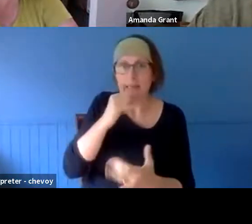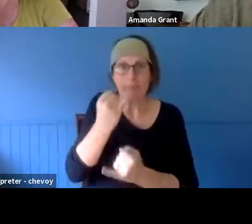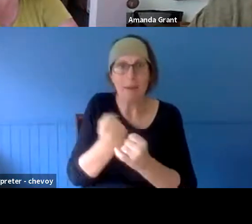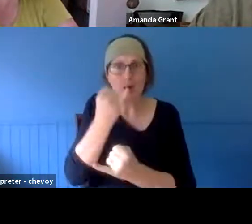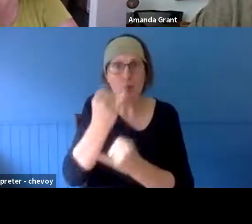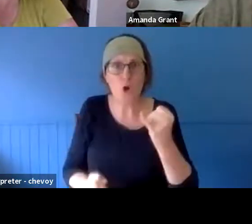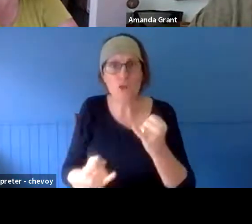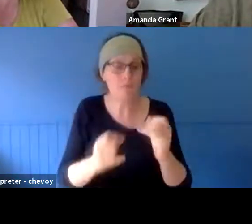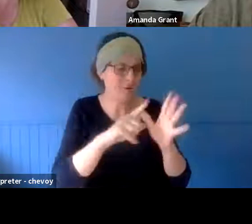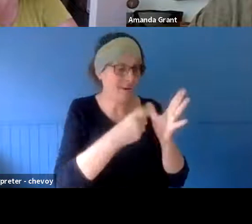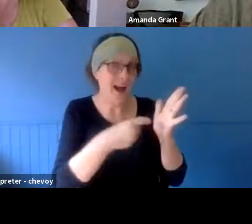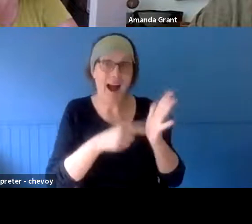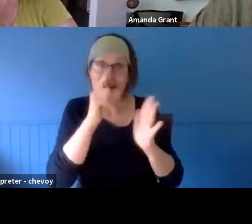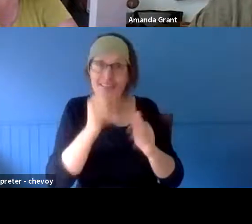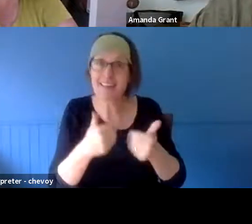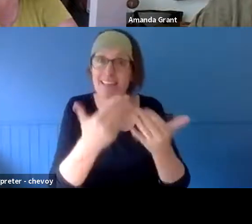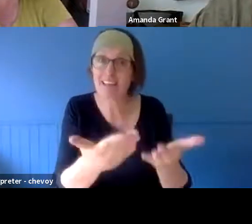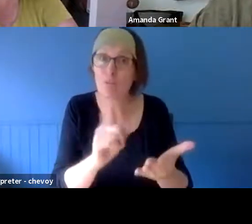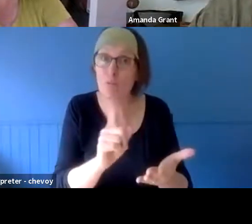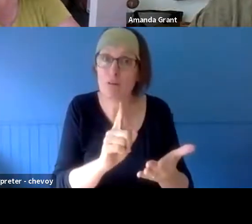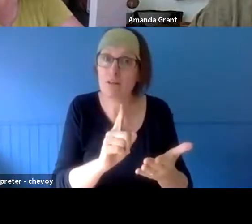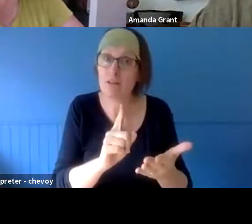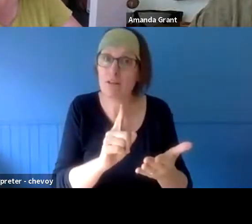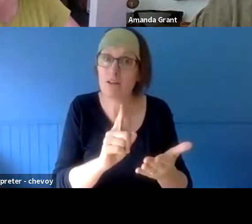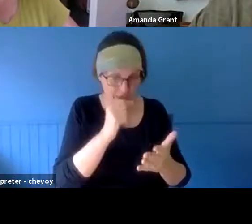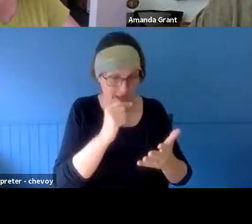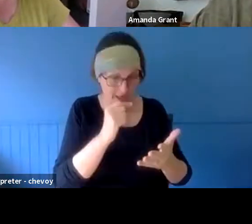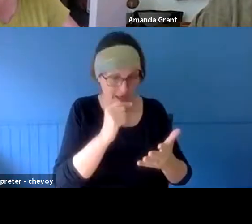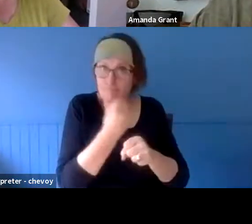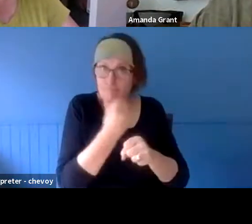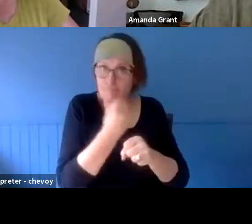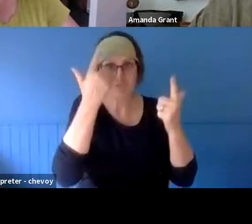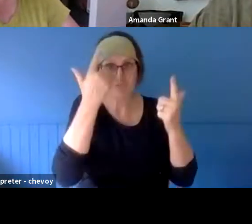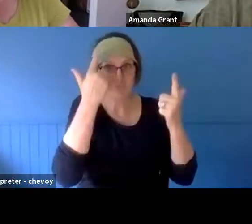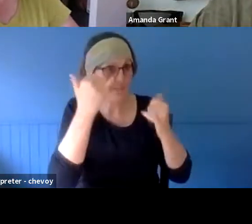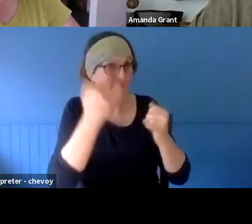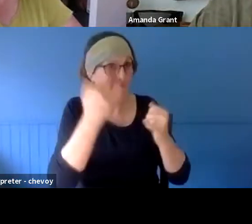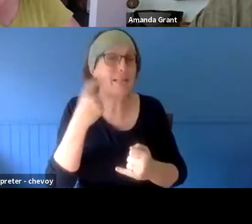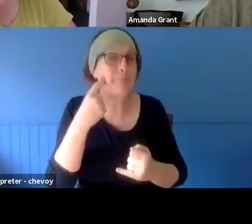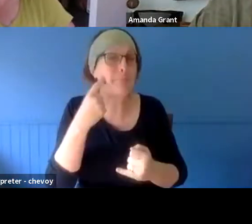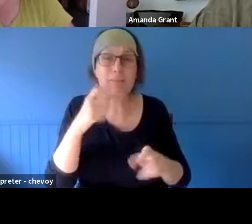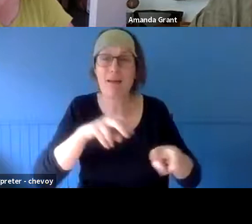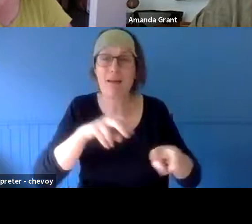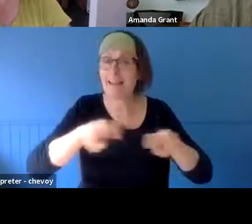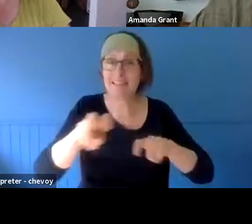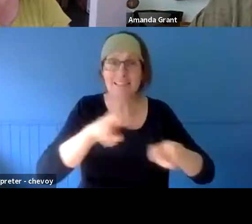the opportunity to engage in incredibly simple, physical activities that are quite mindless. Sometimes when you've really got